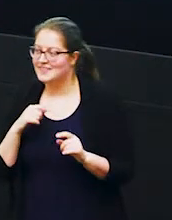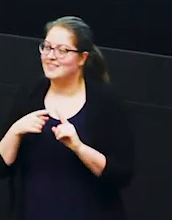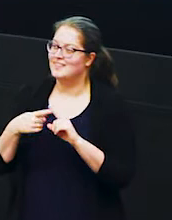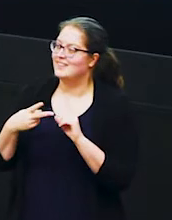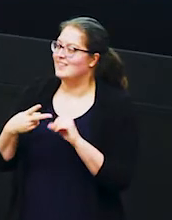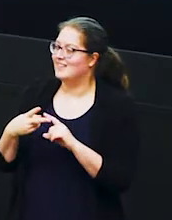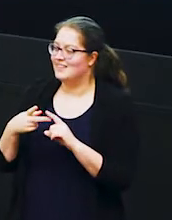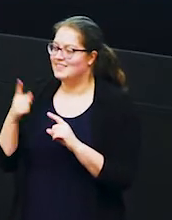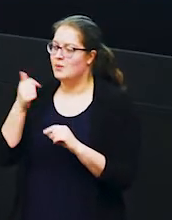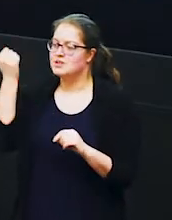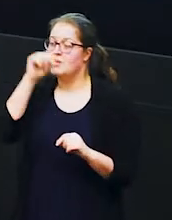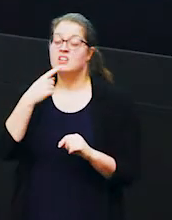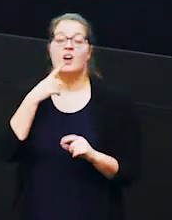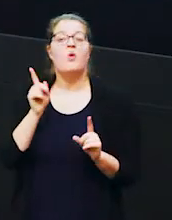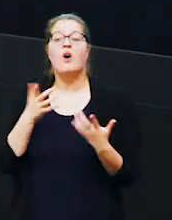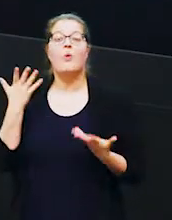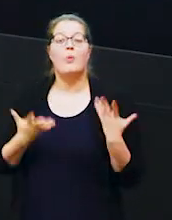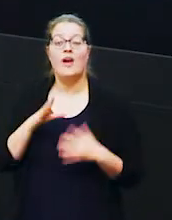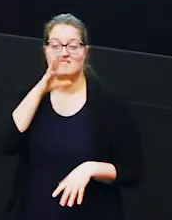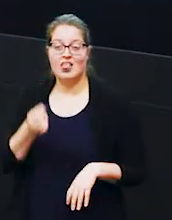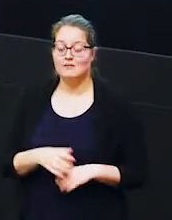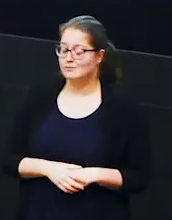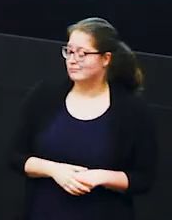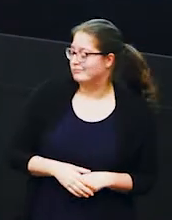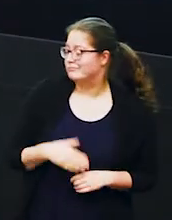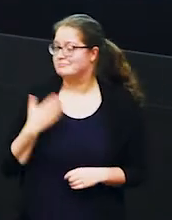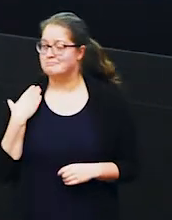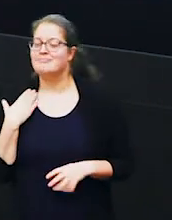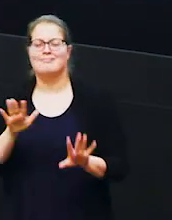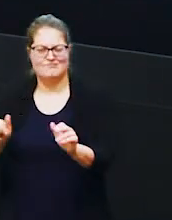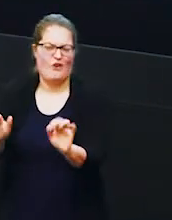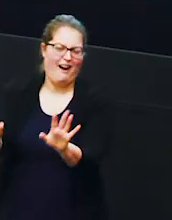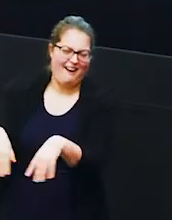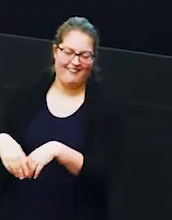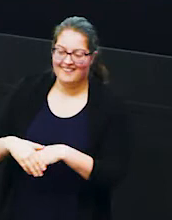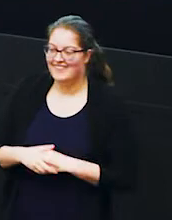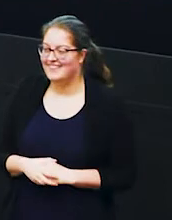someone's been clever someone said the weight of an elephant yeah all right right i'll tell you